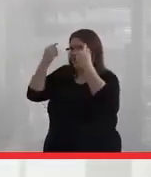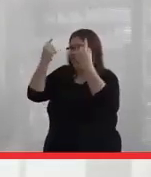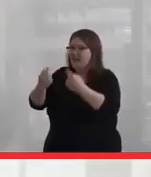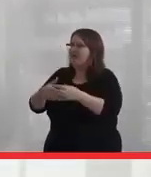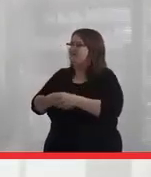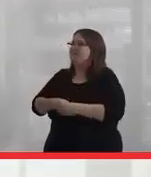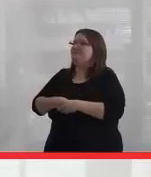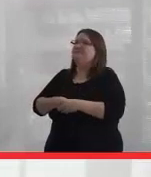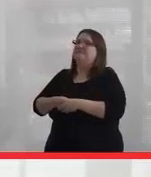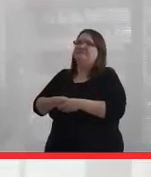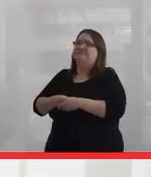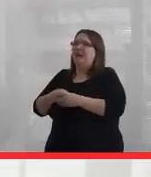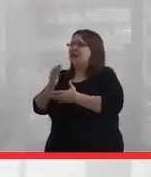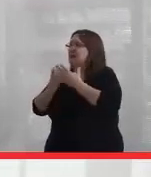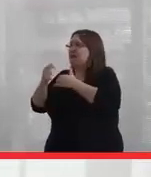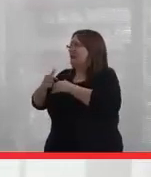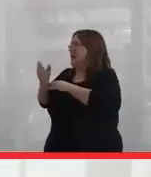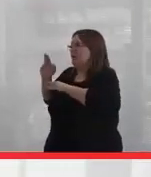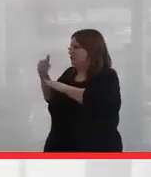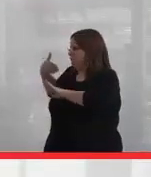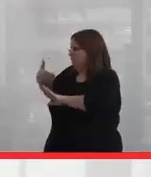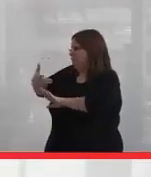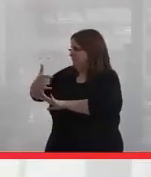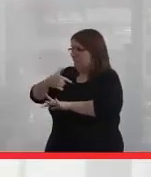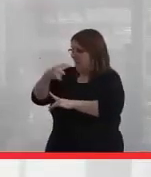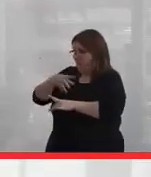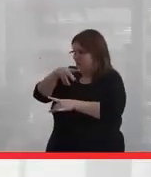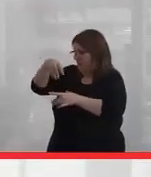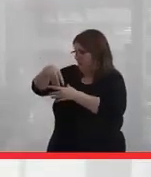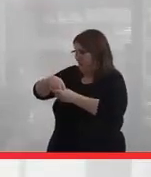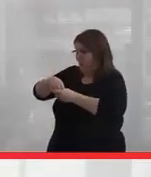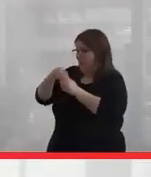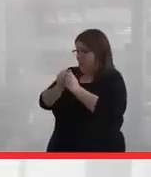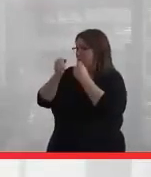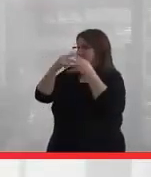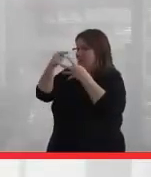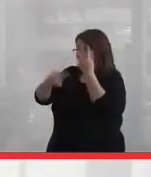At one point or another in some way, shape, or form, I've been involved with many of those things.